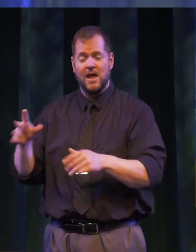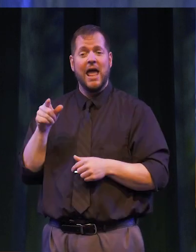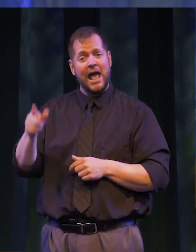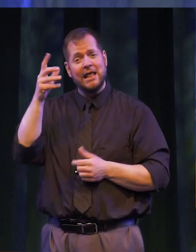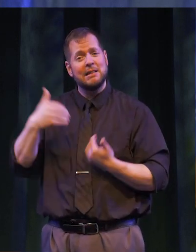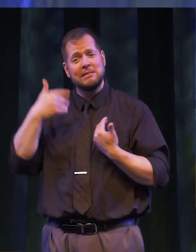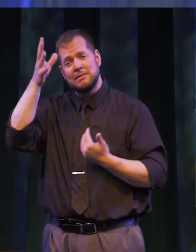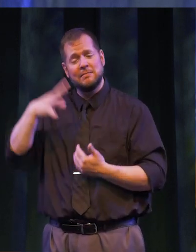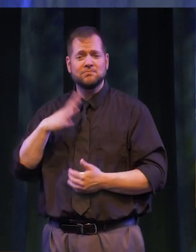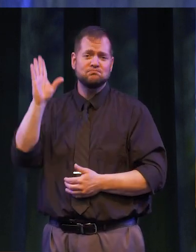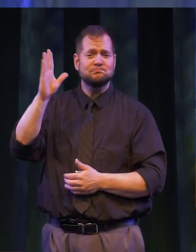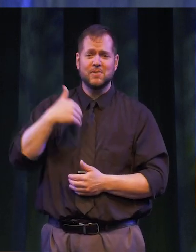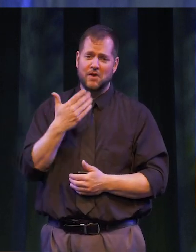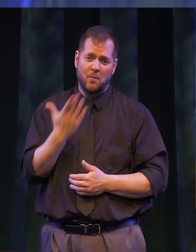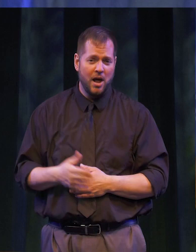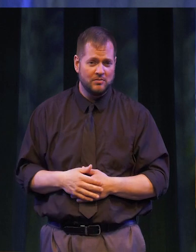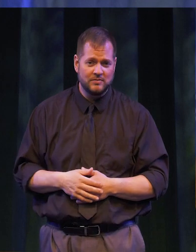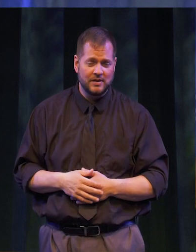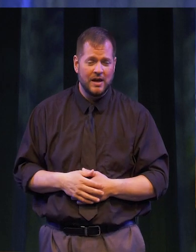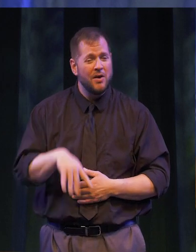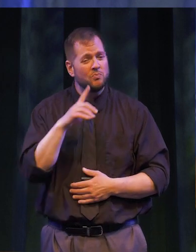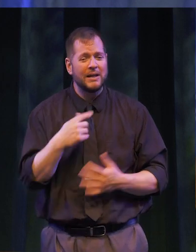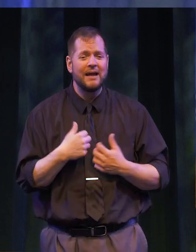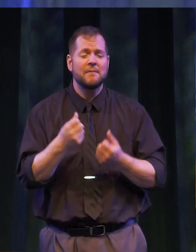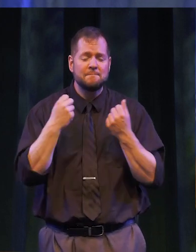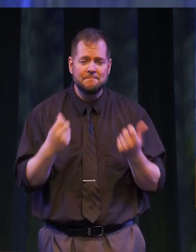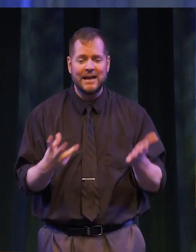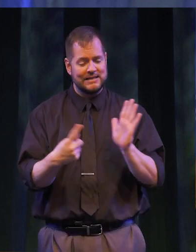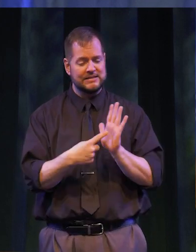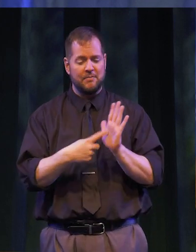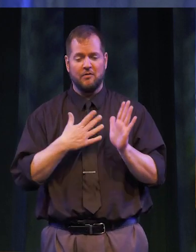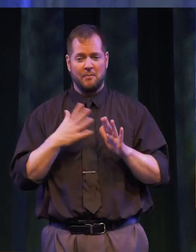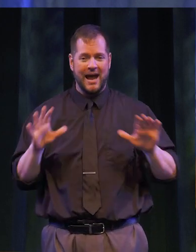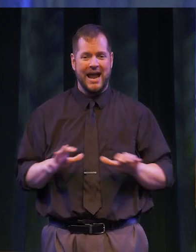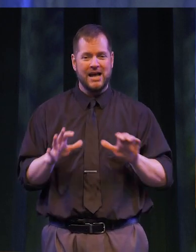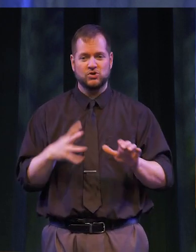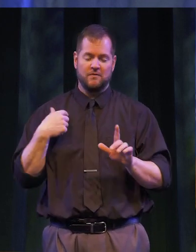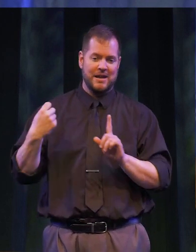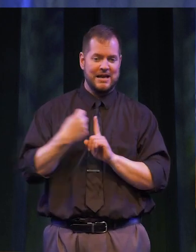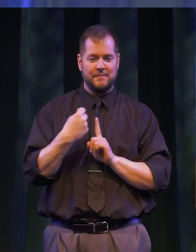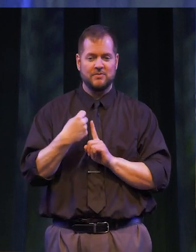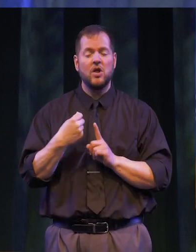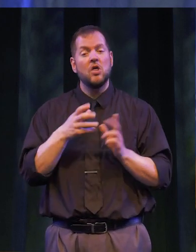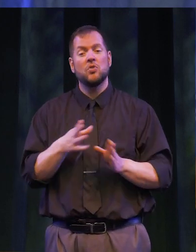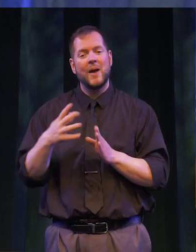a brilliant job. I have many examples how my actions have been impacted by the way I